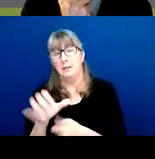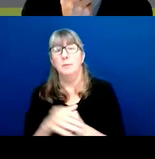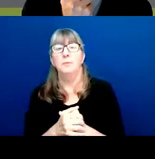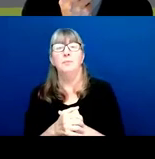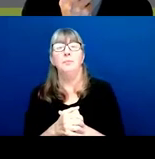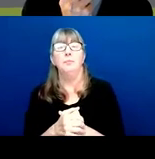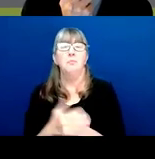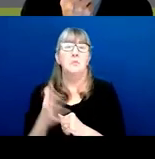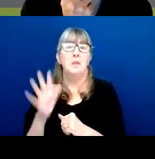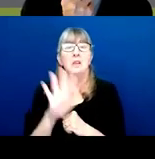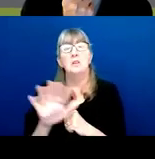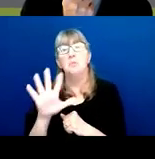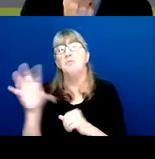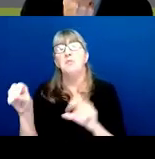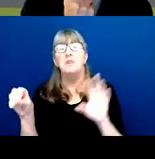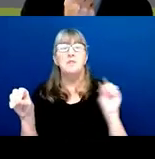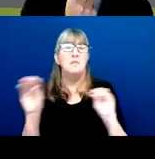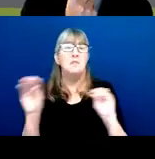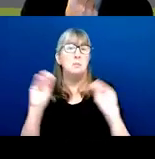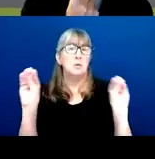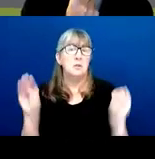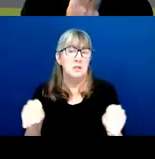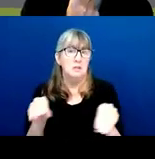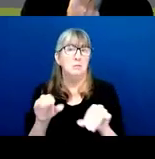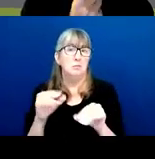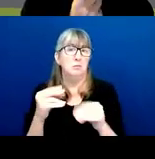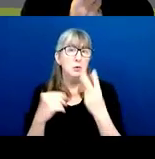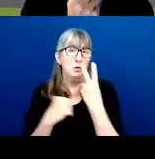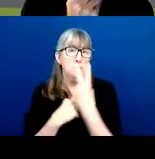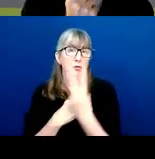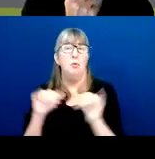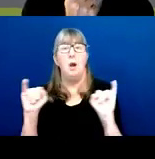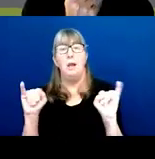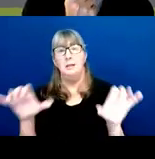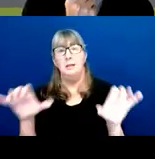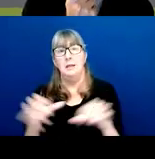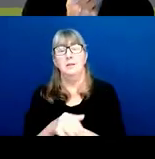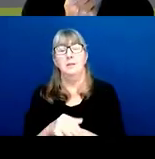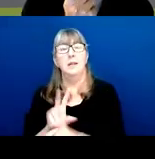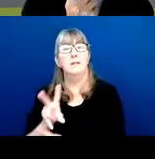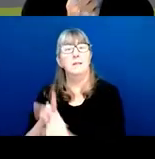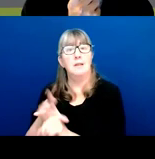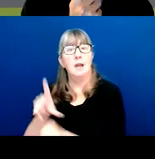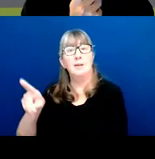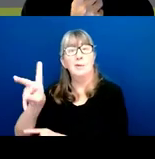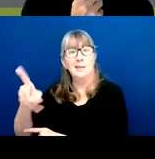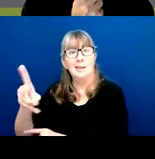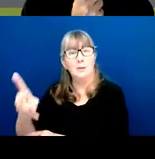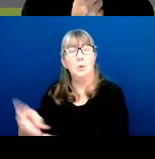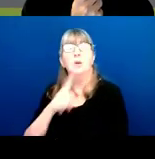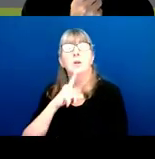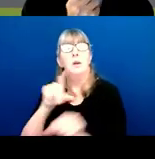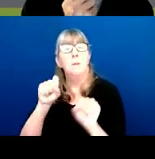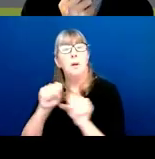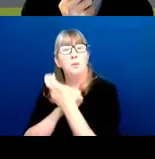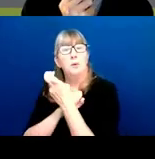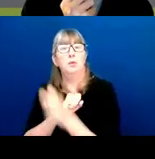50 percent between two ICs, and it's assigned to the second one, is there a possibility to transfer it,